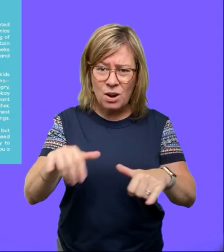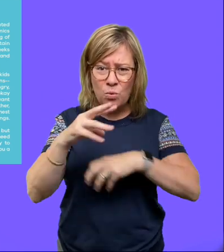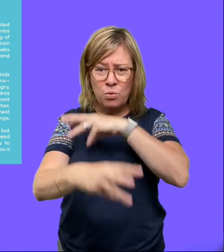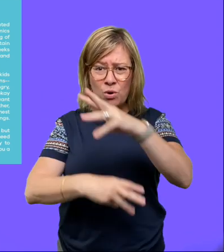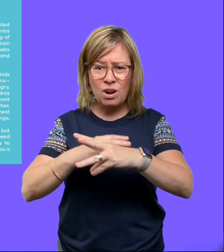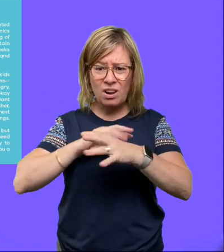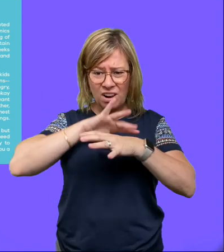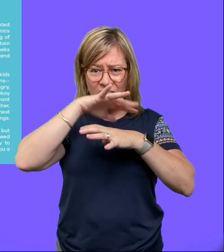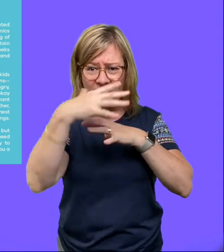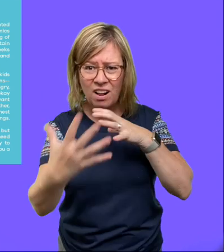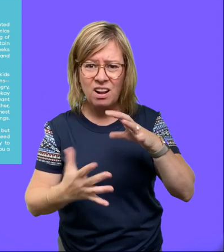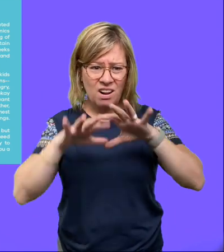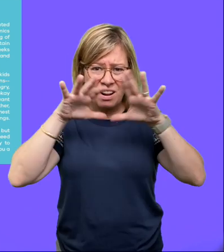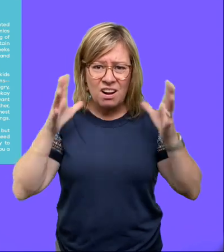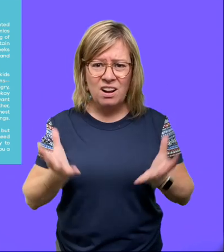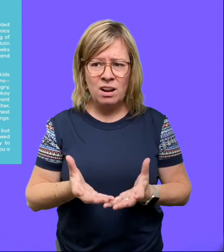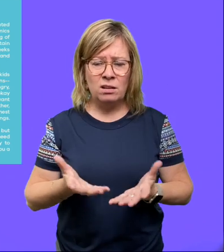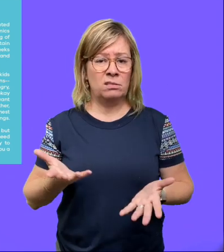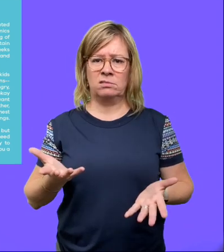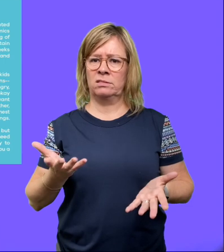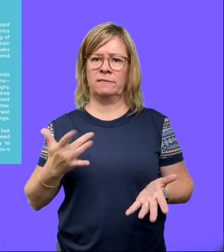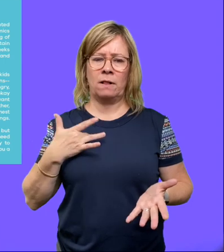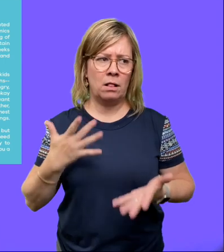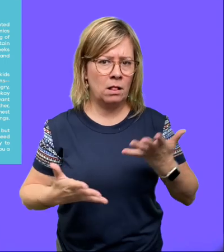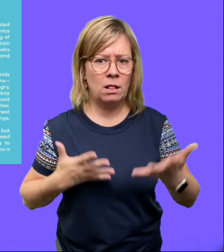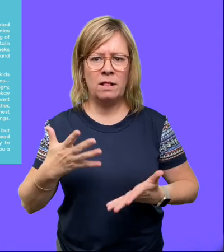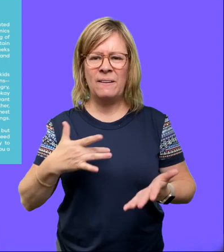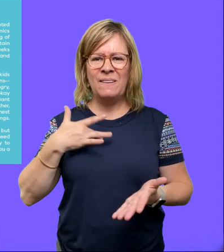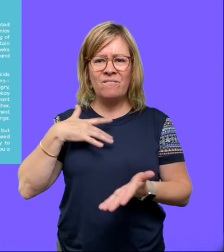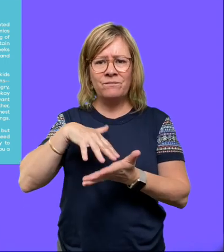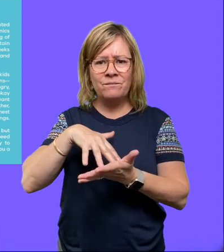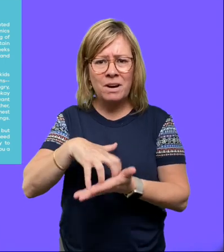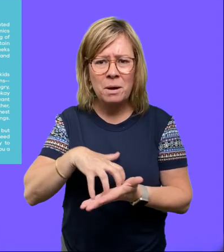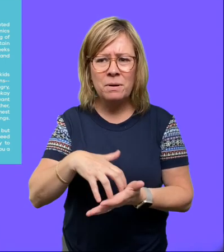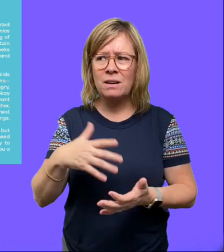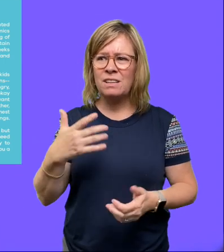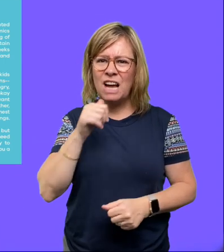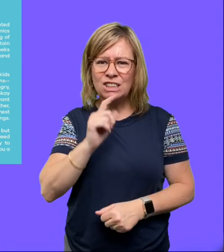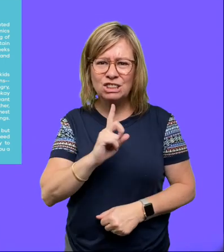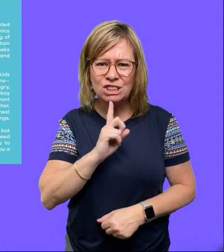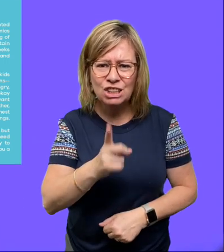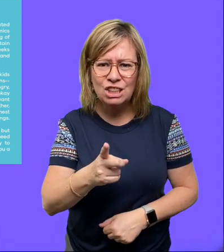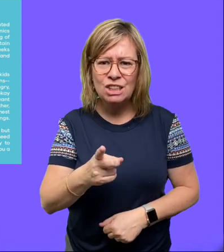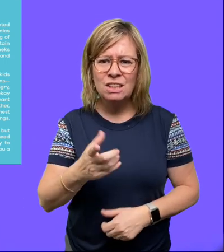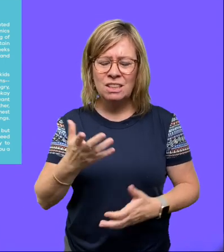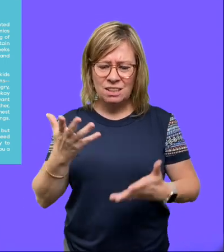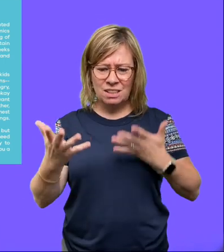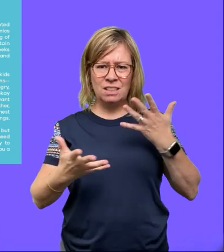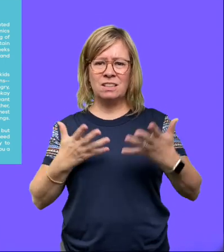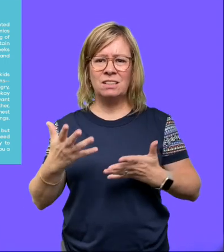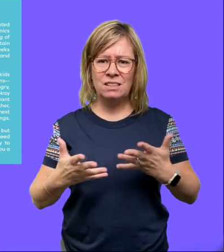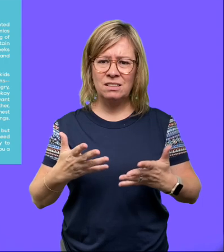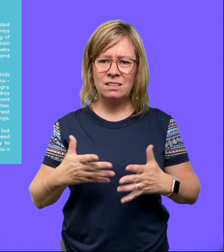The people across the world are feeling uncertain and vulnerable.